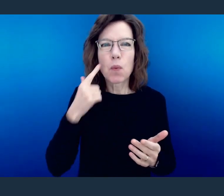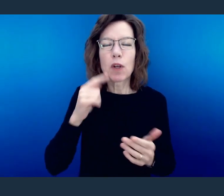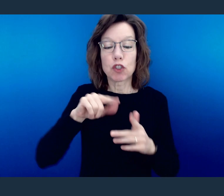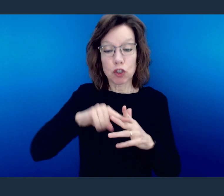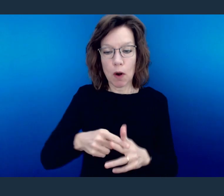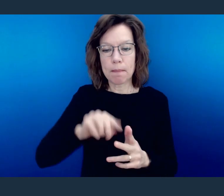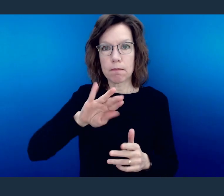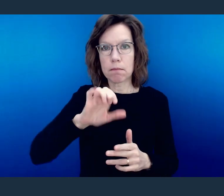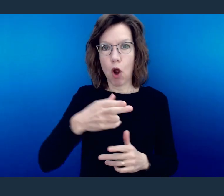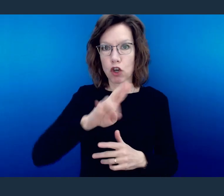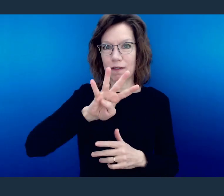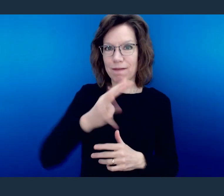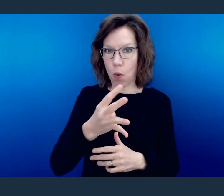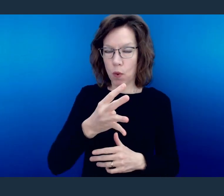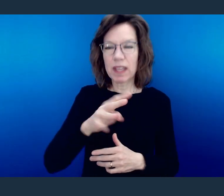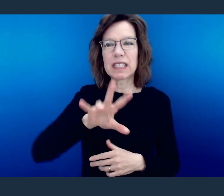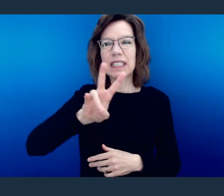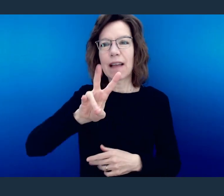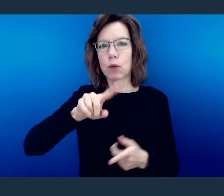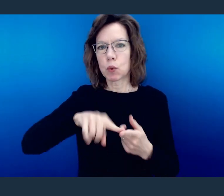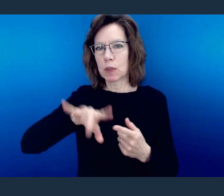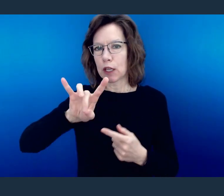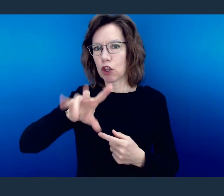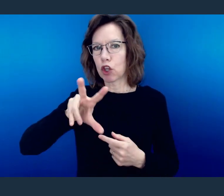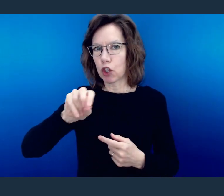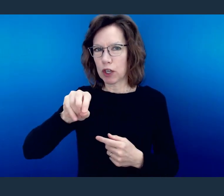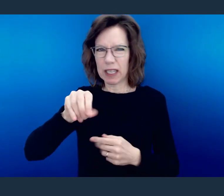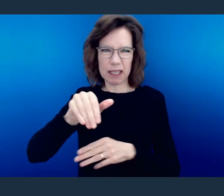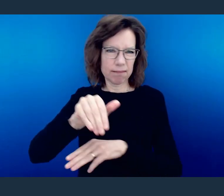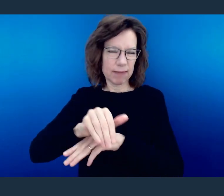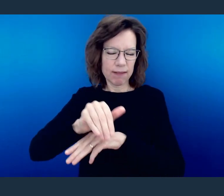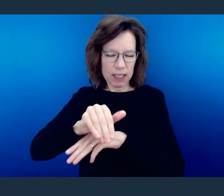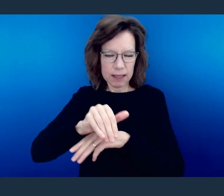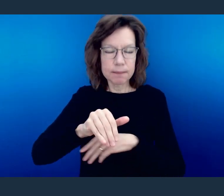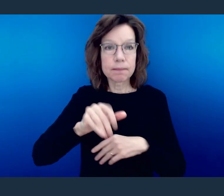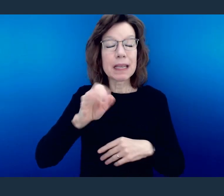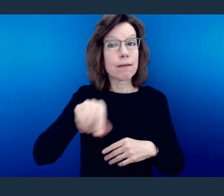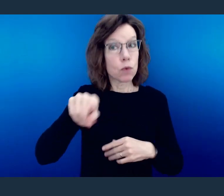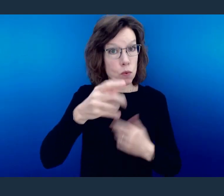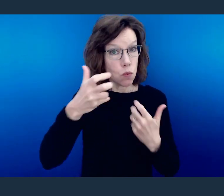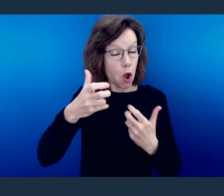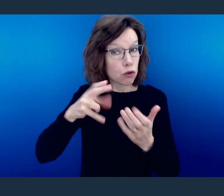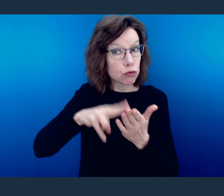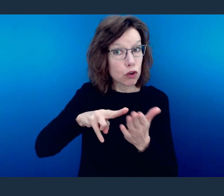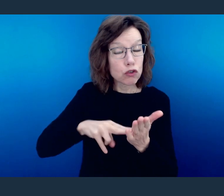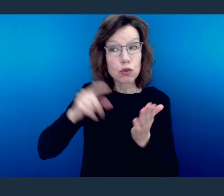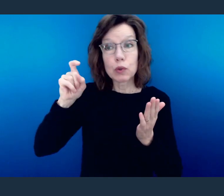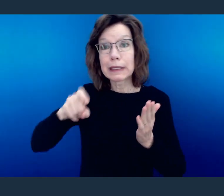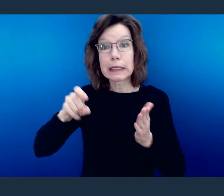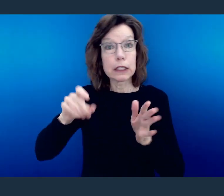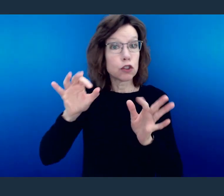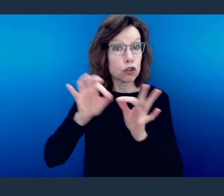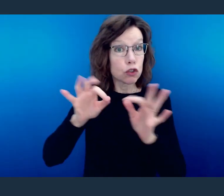It will be March 4th from 7:00-8:30 p.m., and if you are wanting to register for interpreting